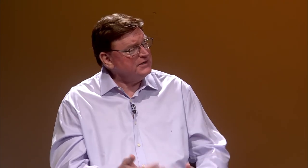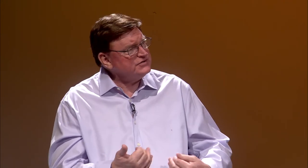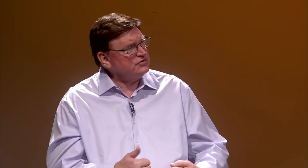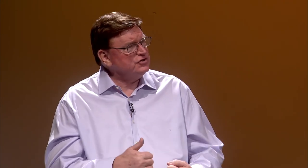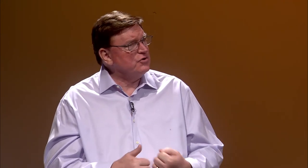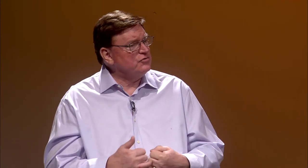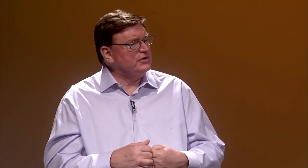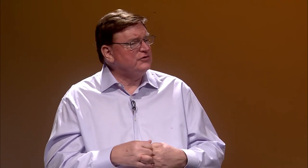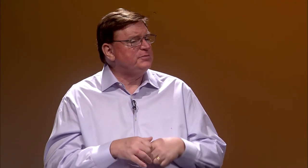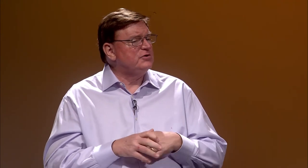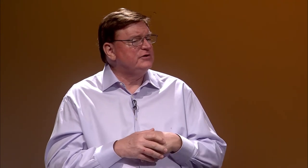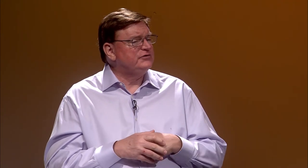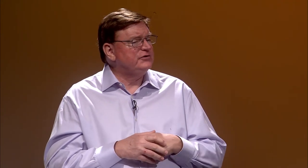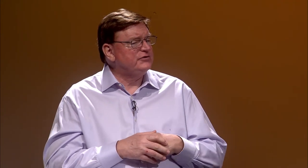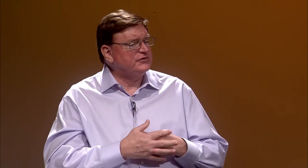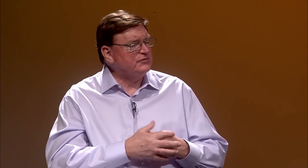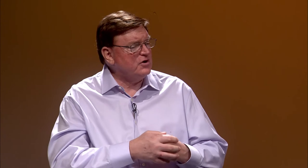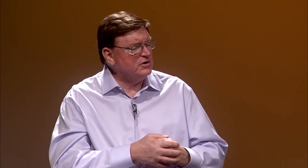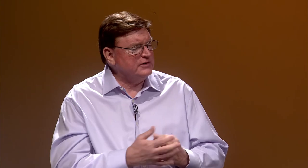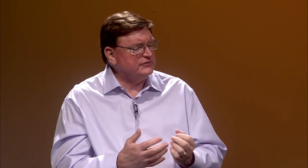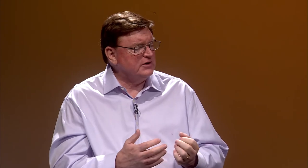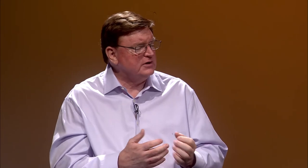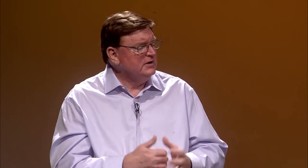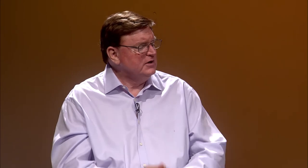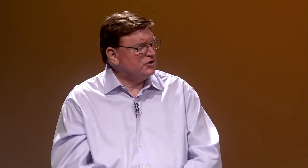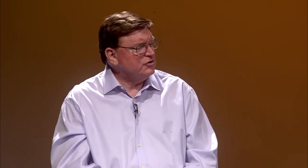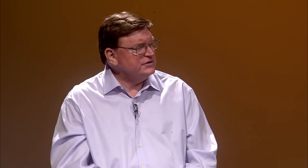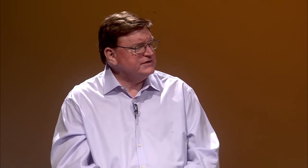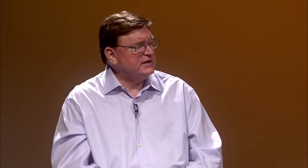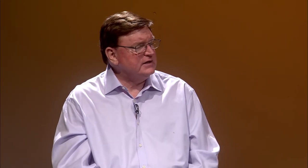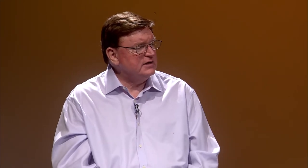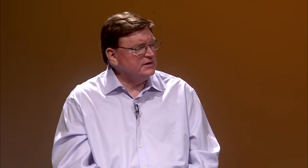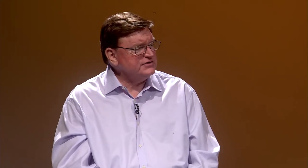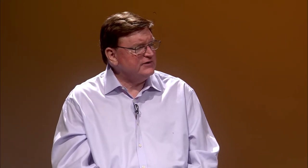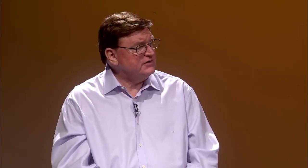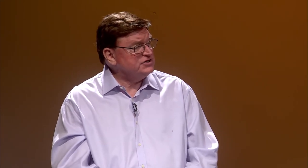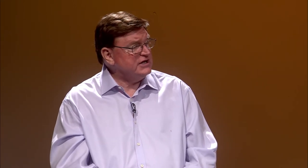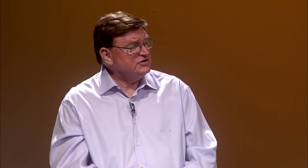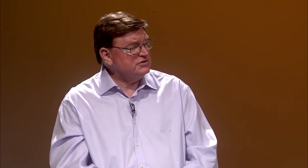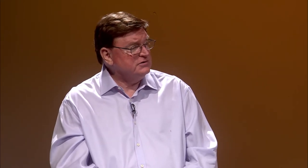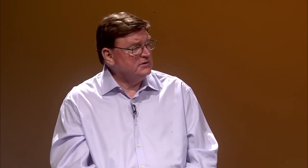based on your own experiences, as far as current day deaf education;